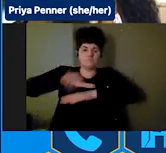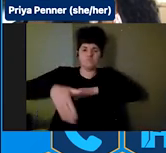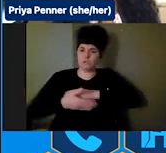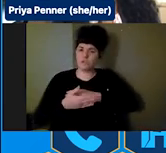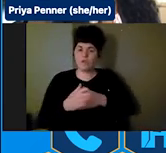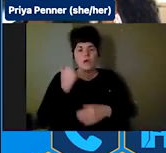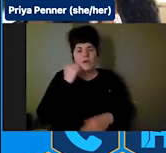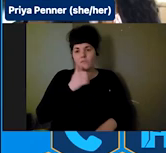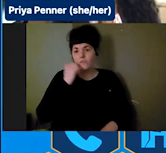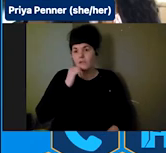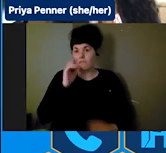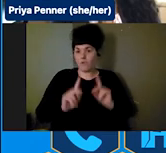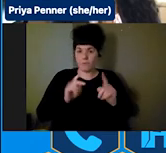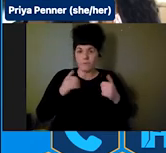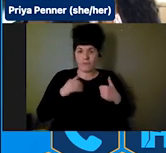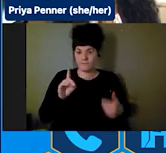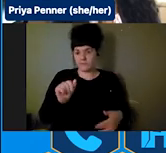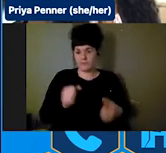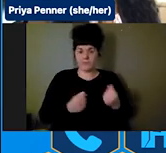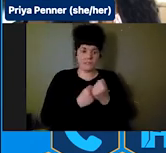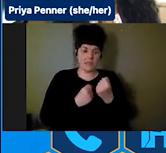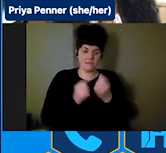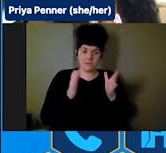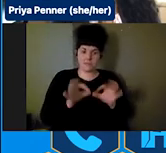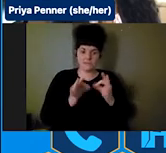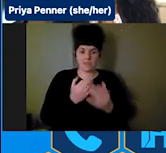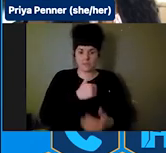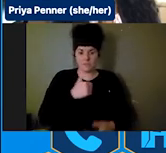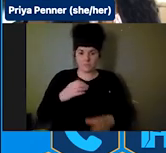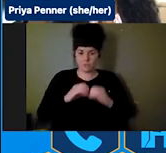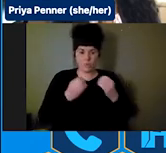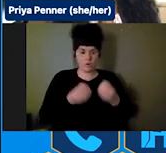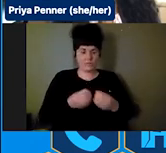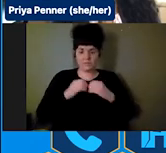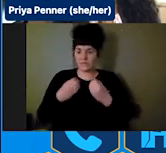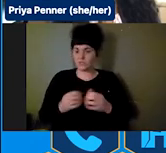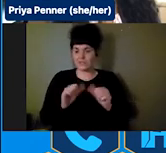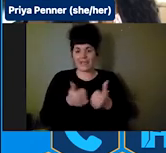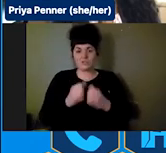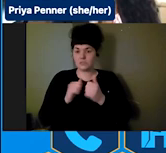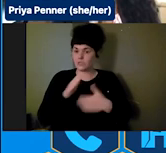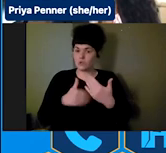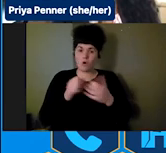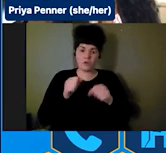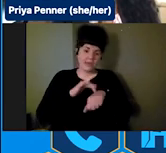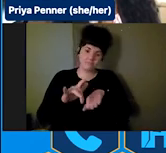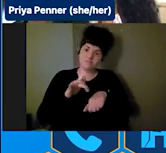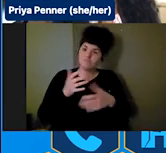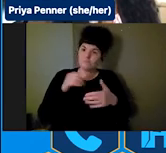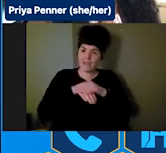disabilities, advocates, family members, organization, and agencies needing support, assistance, resources, and information throughout